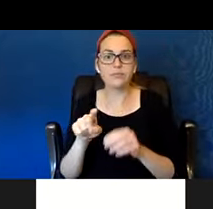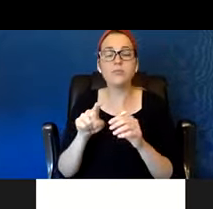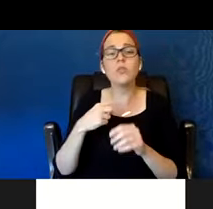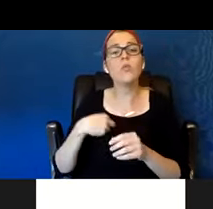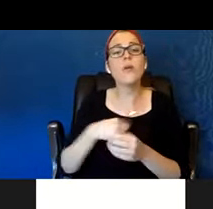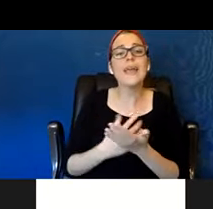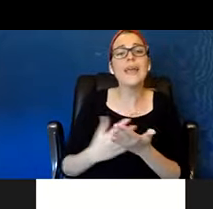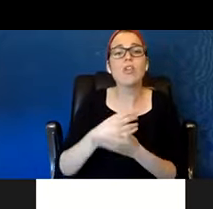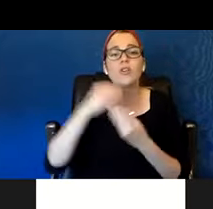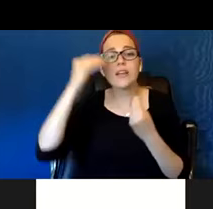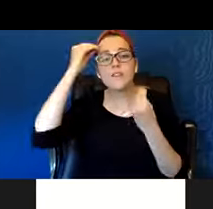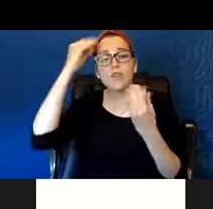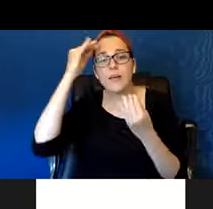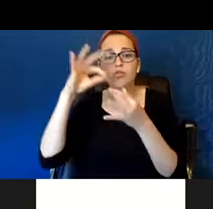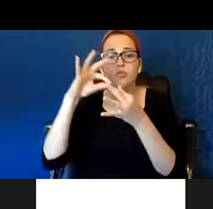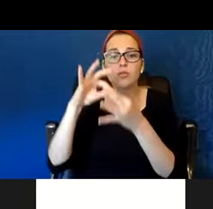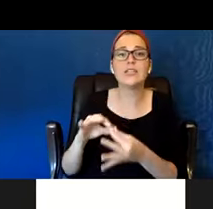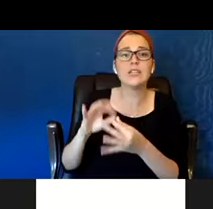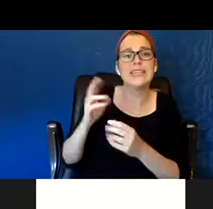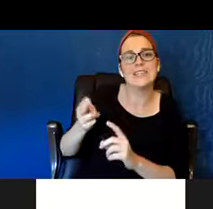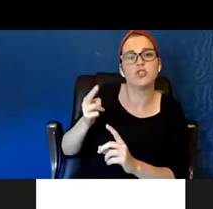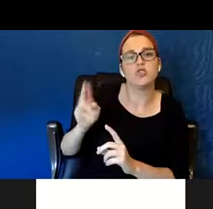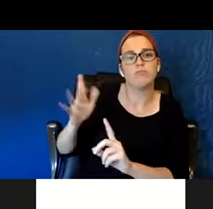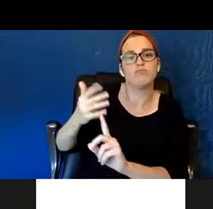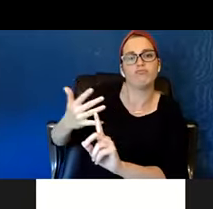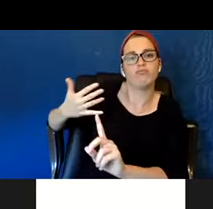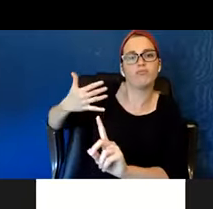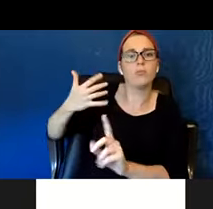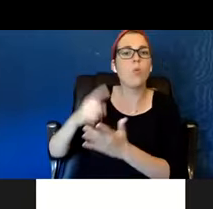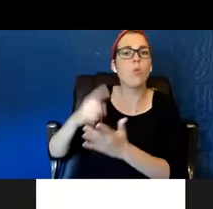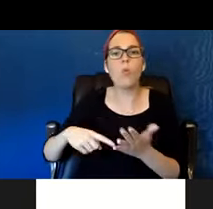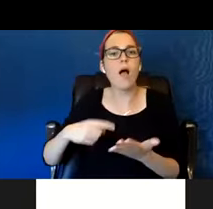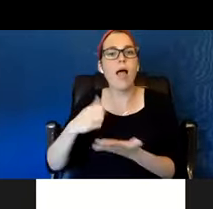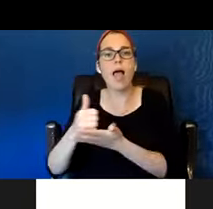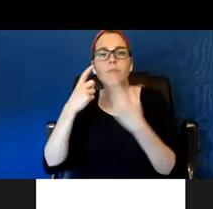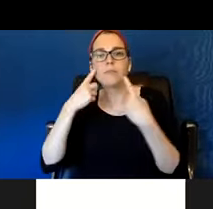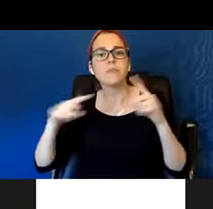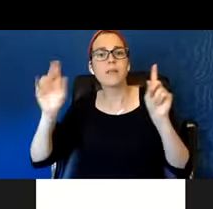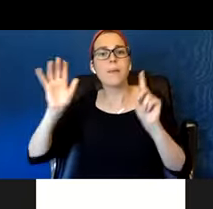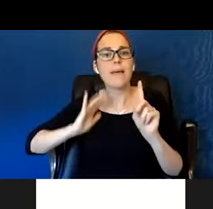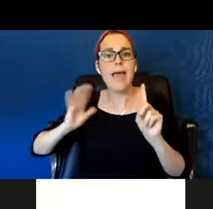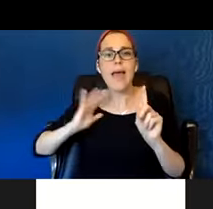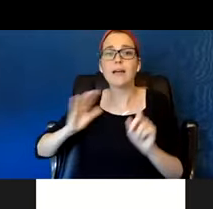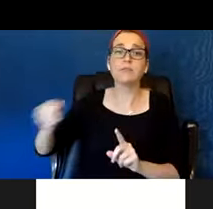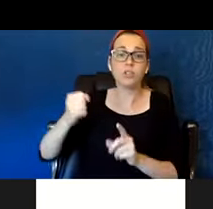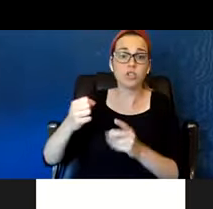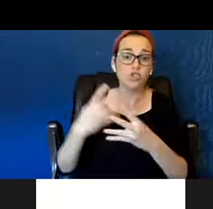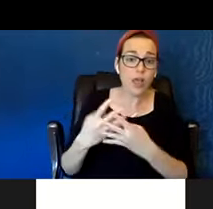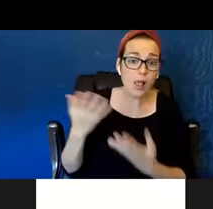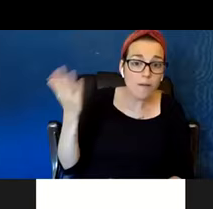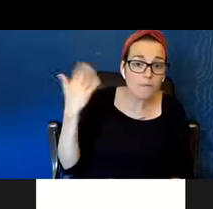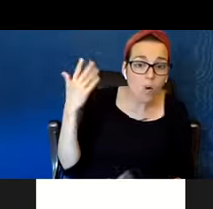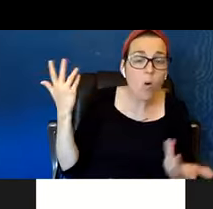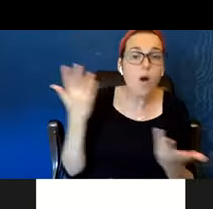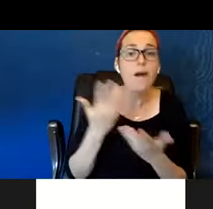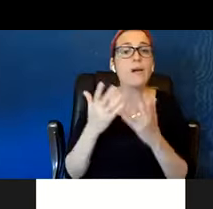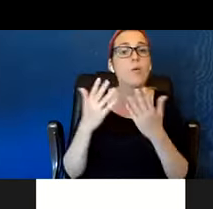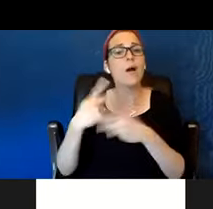What has worked in the past and most important is what are your priorities? What can we work with together